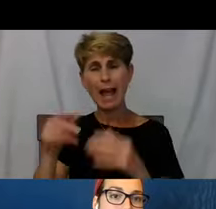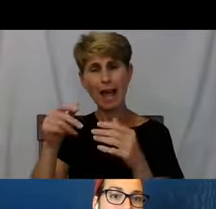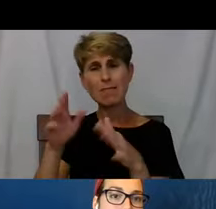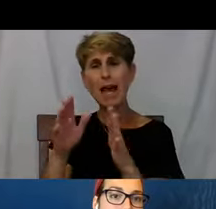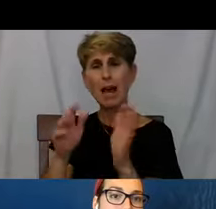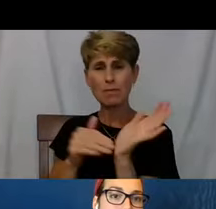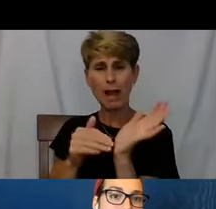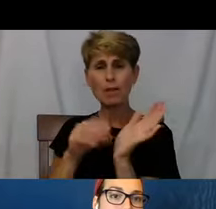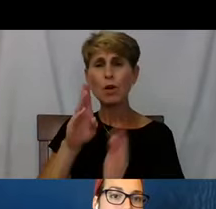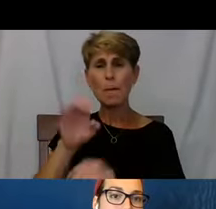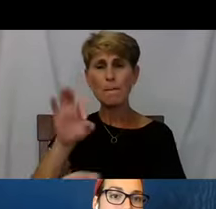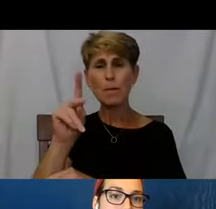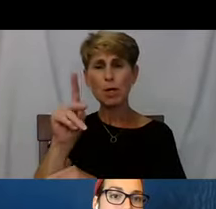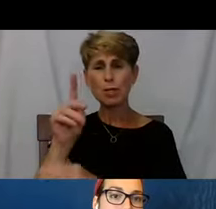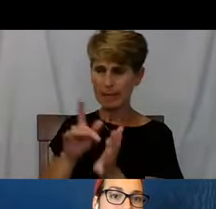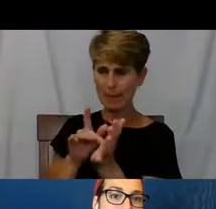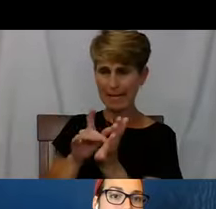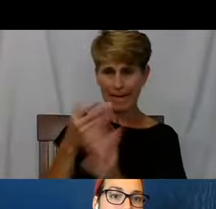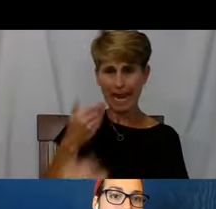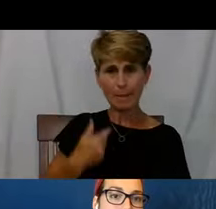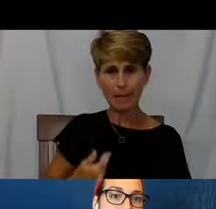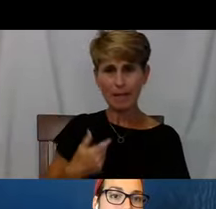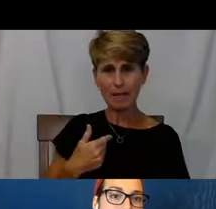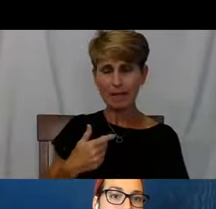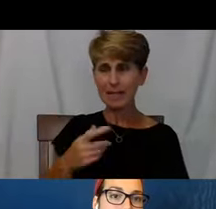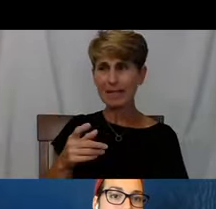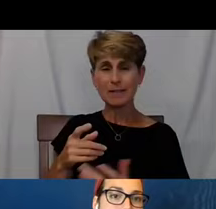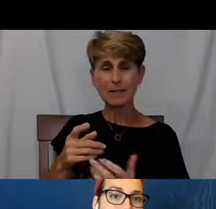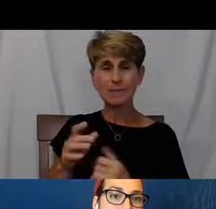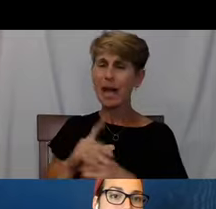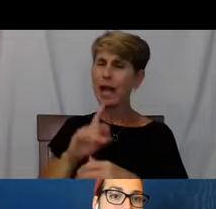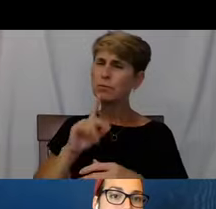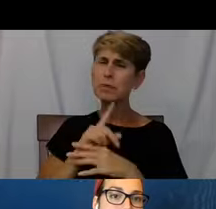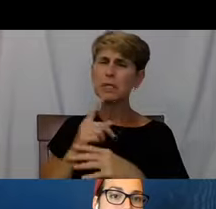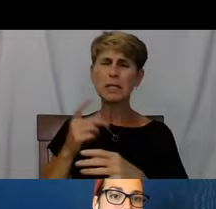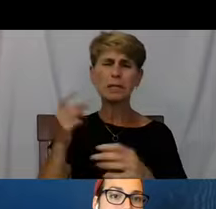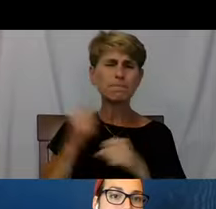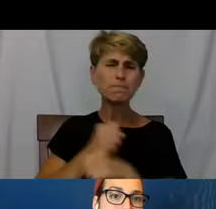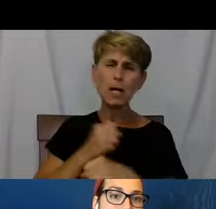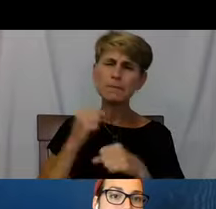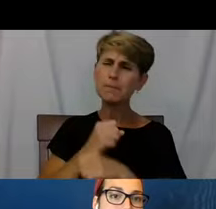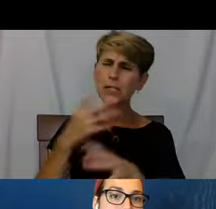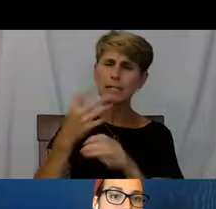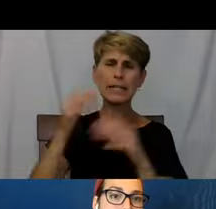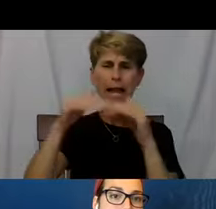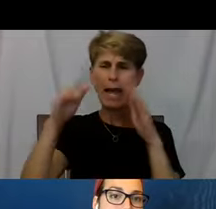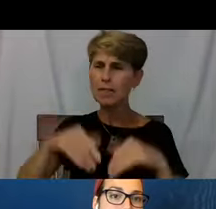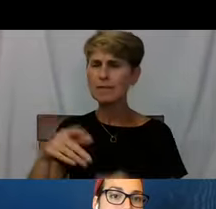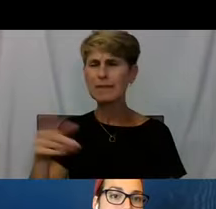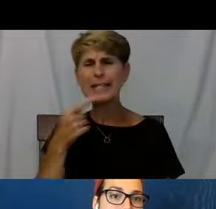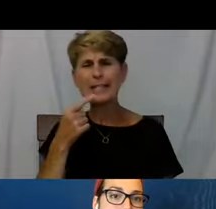I fought tenaciously to get housing 'cause no one is gonna get you housing. No one's gonna, but the thing is.